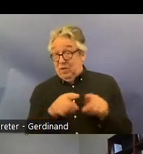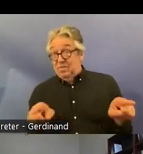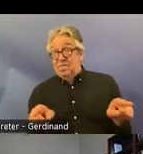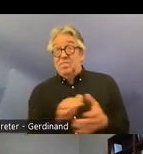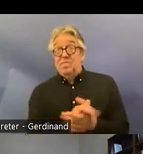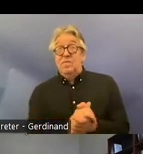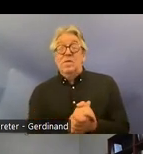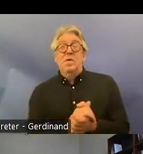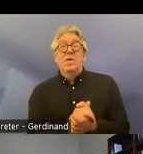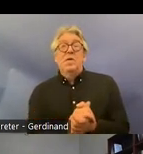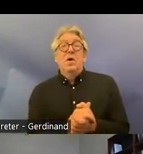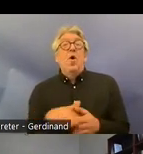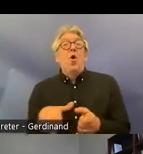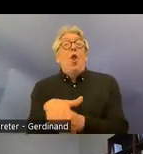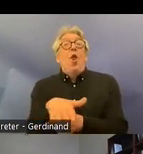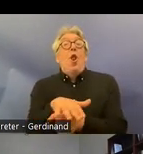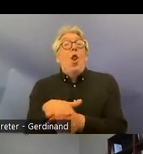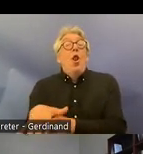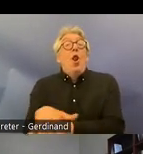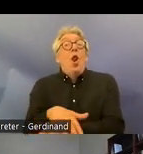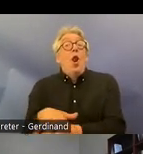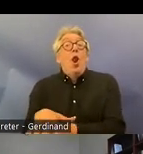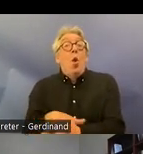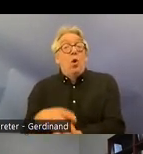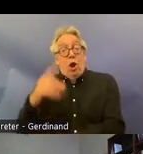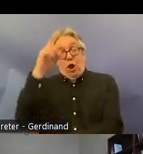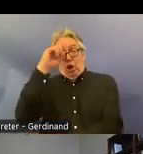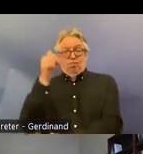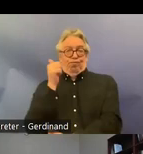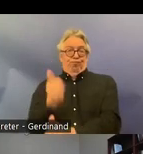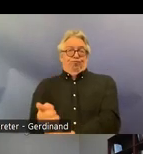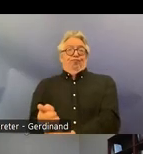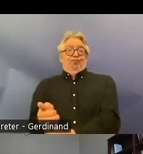issue of local autonomy which is a contested issue in